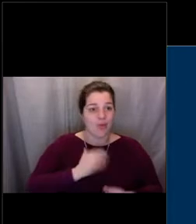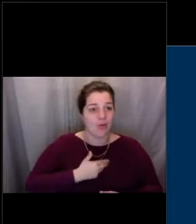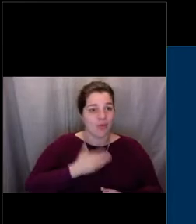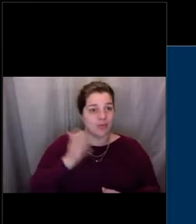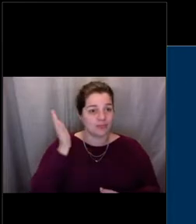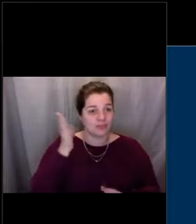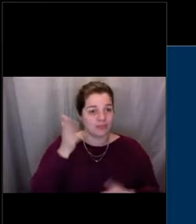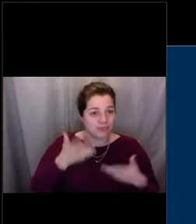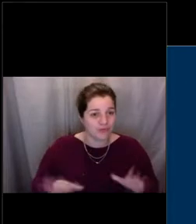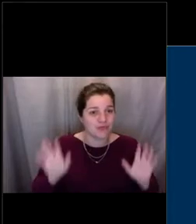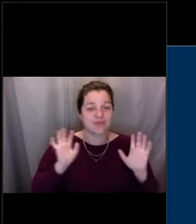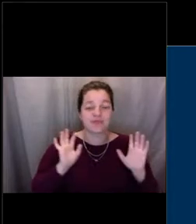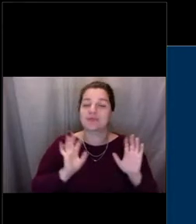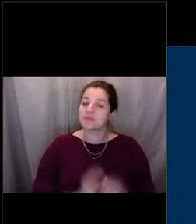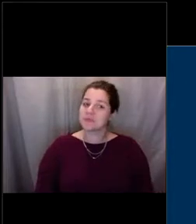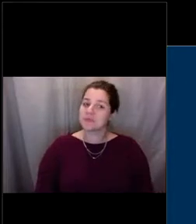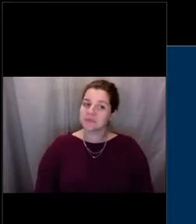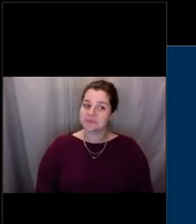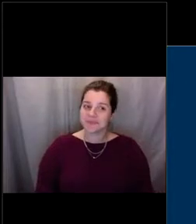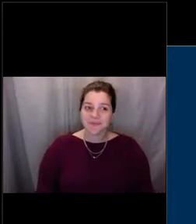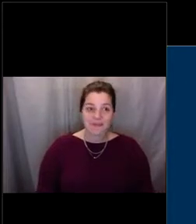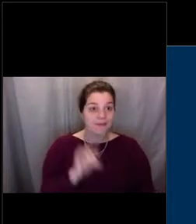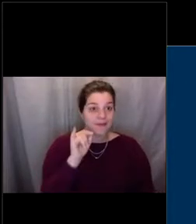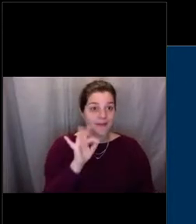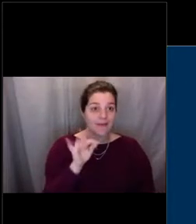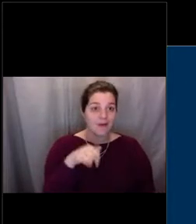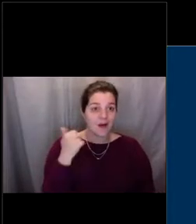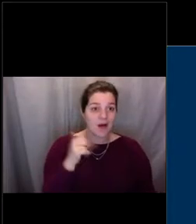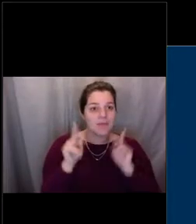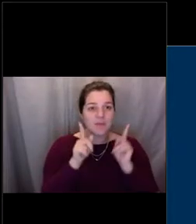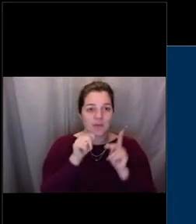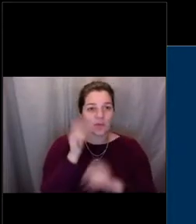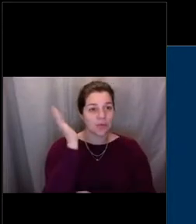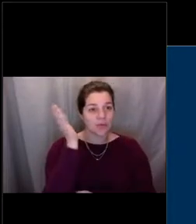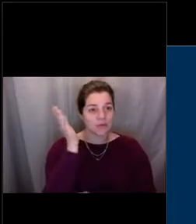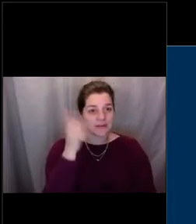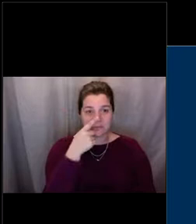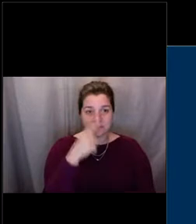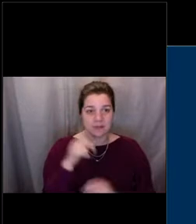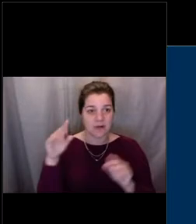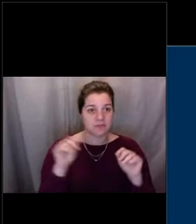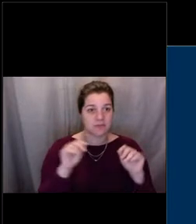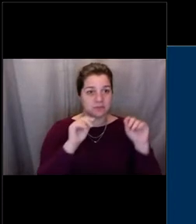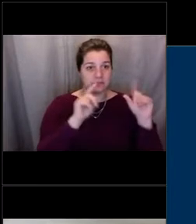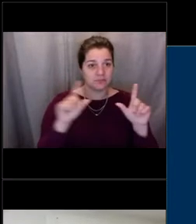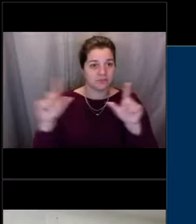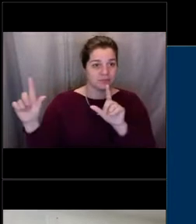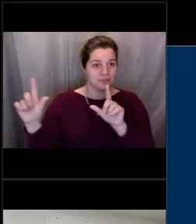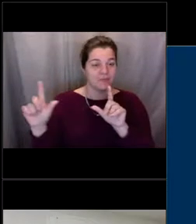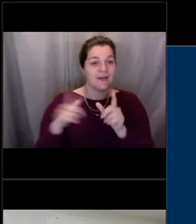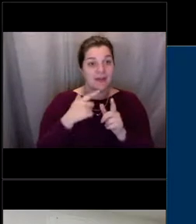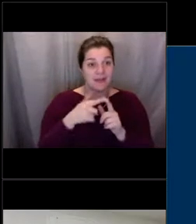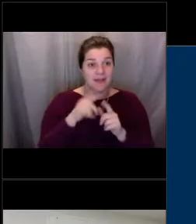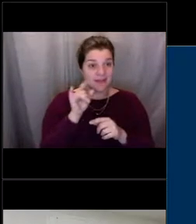So if the other presenters can come back on screen, if we have time, Lisa, let us know if we do,